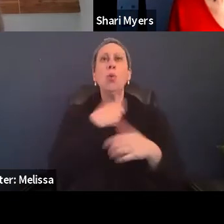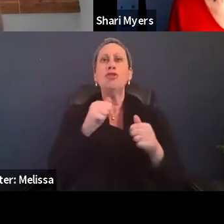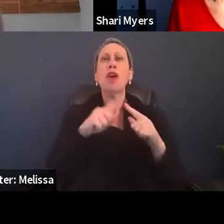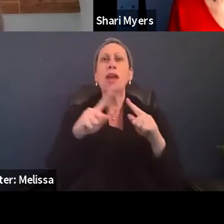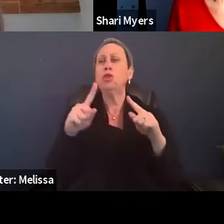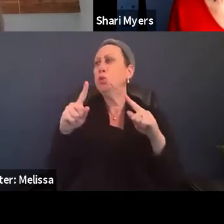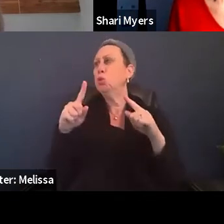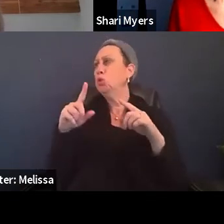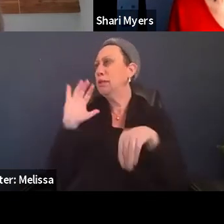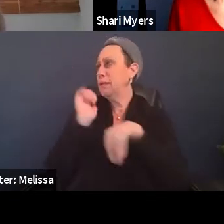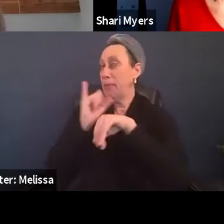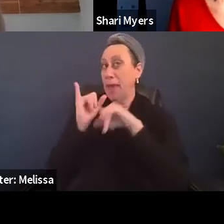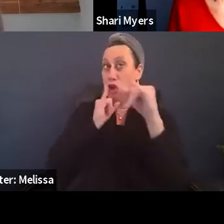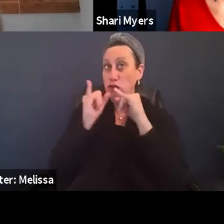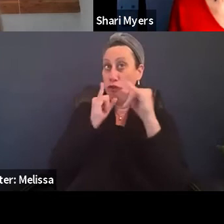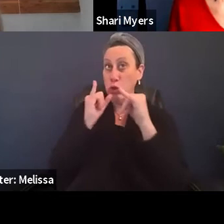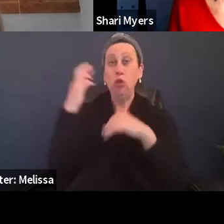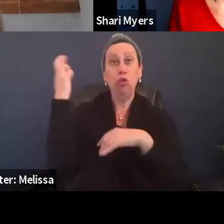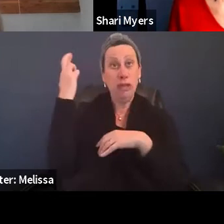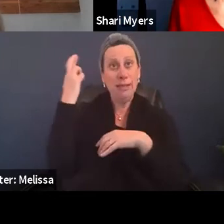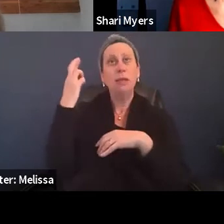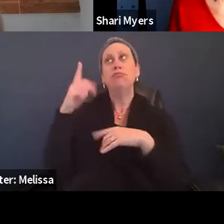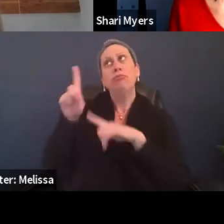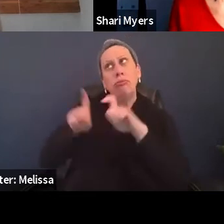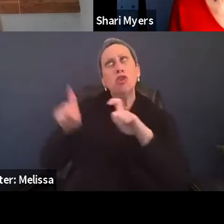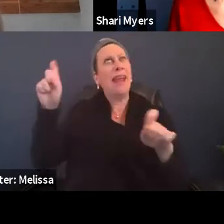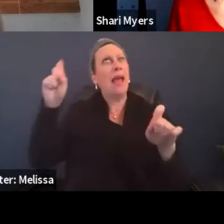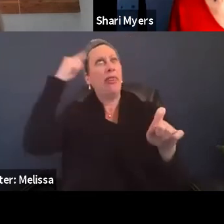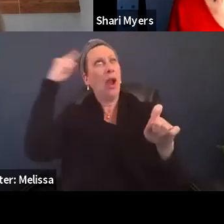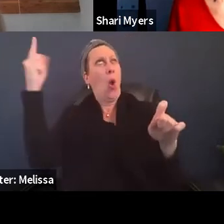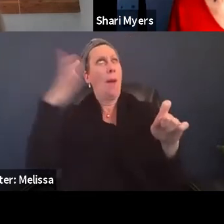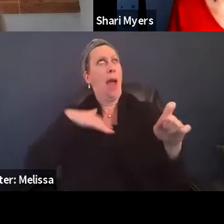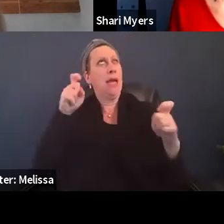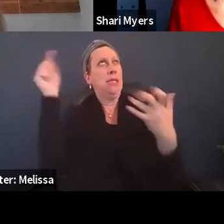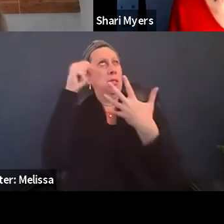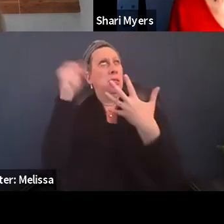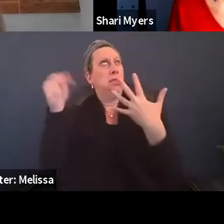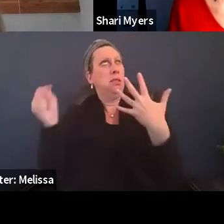so that they can think about what their needs might be. Yeah.